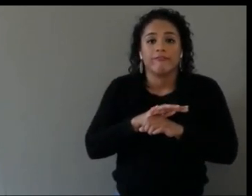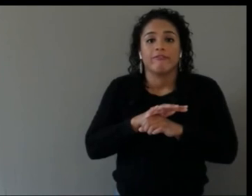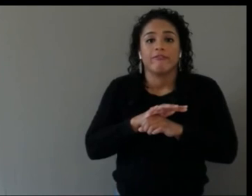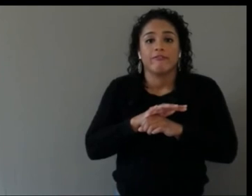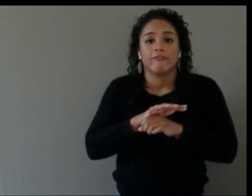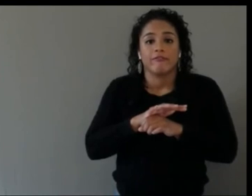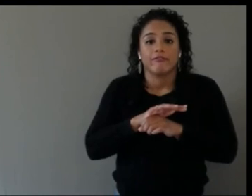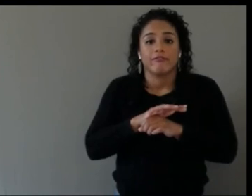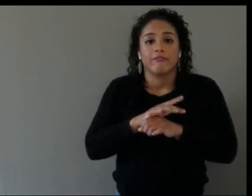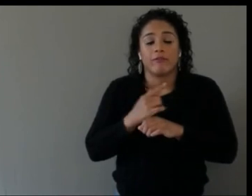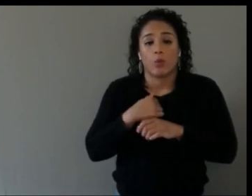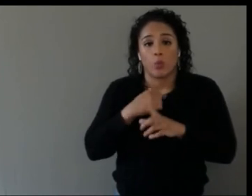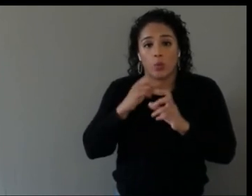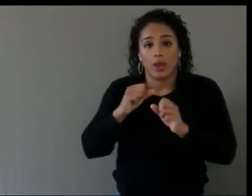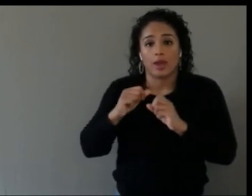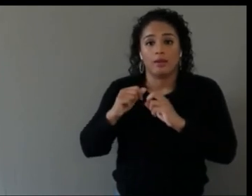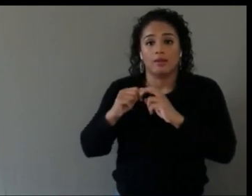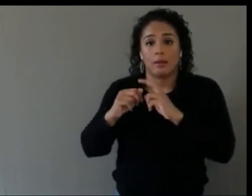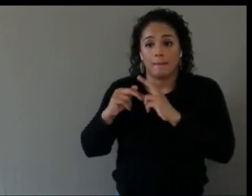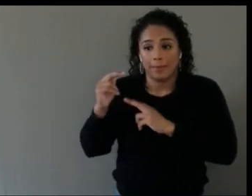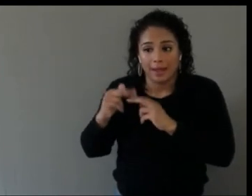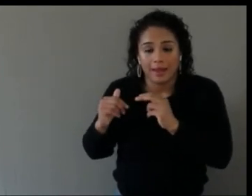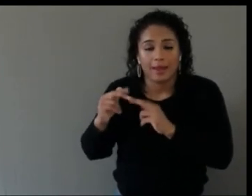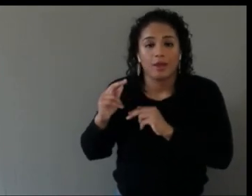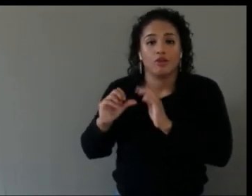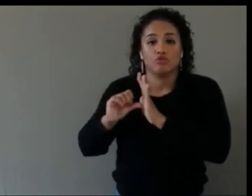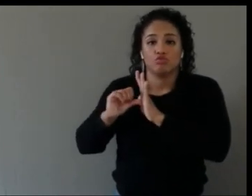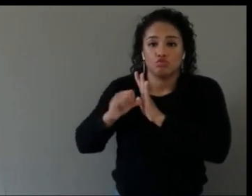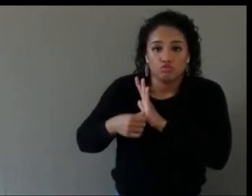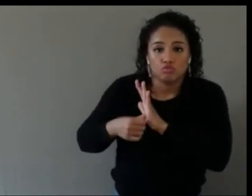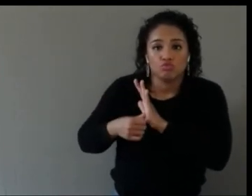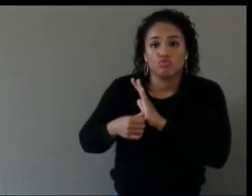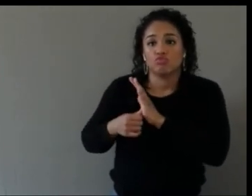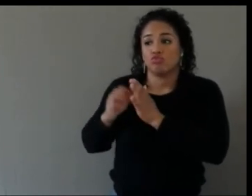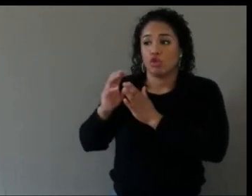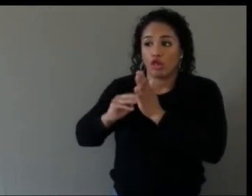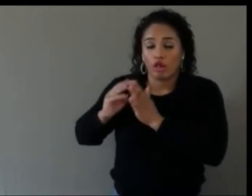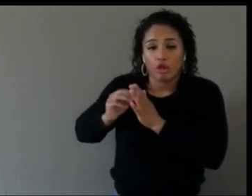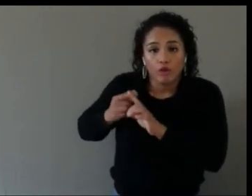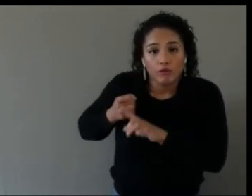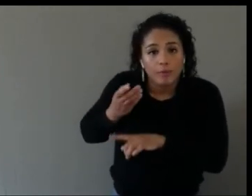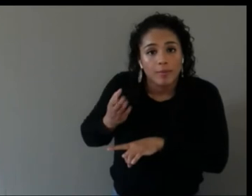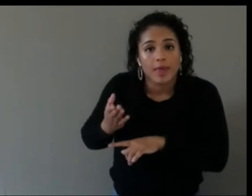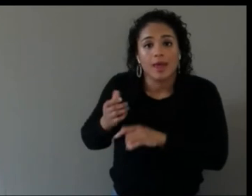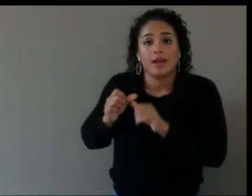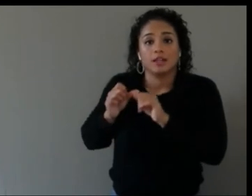build things and iterate, and learn from, and you know, continue to develop tools in